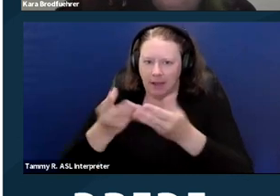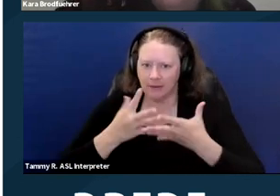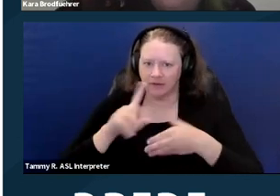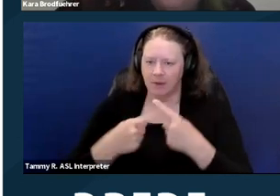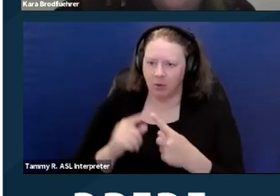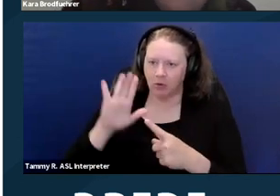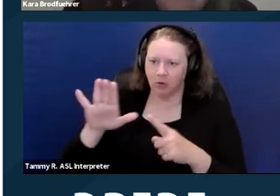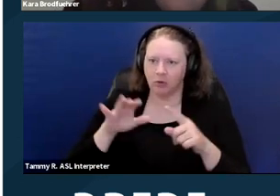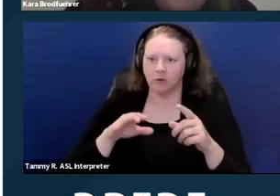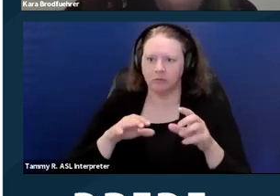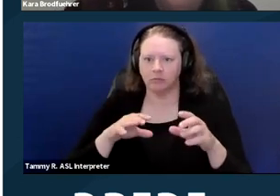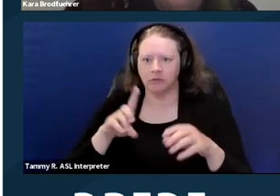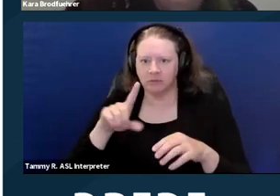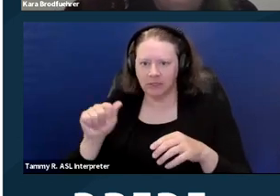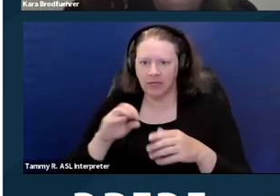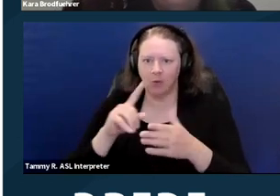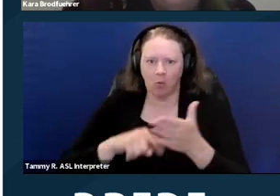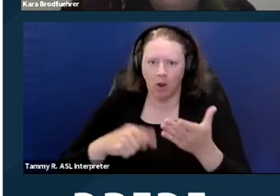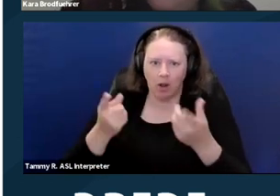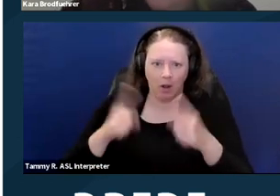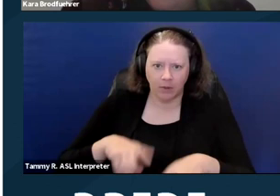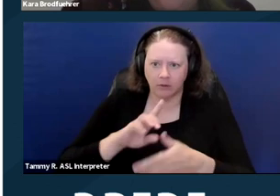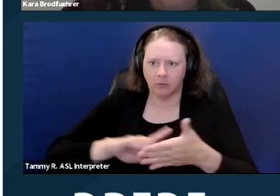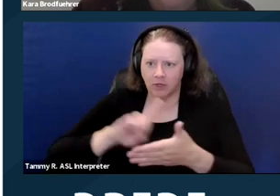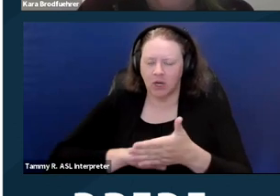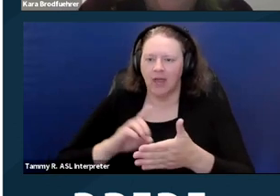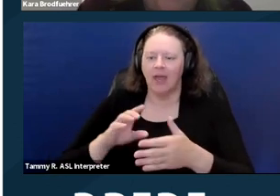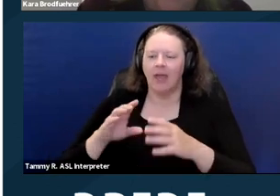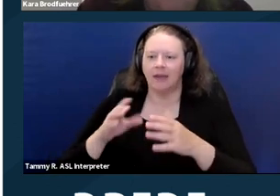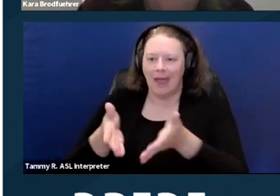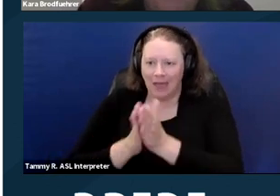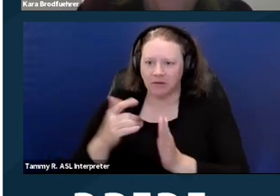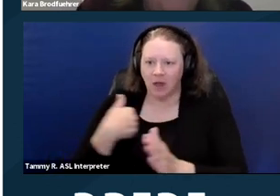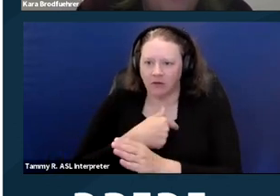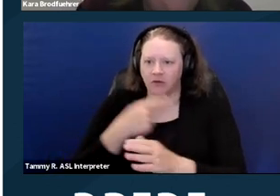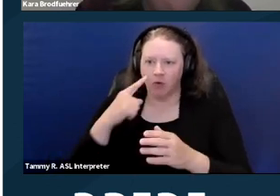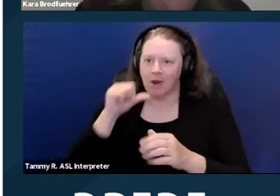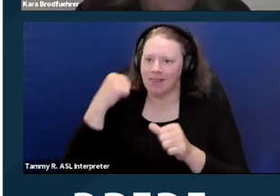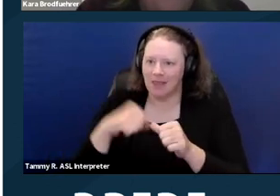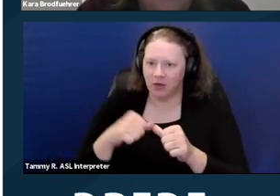that allows you to go to court and sue. But you do not need to do that for housing.